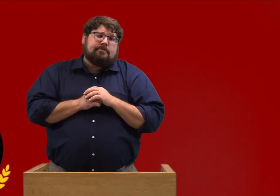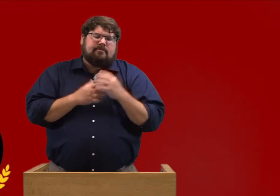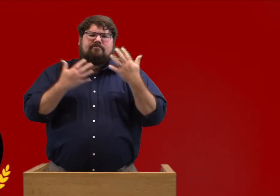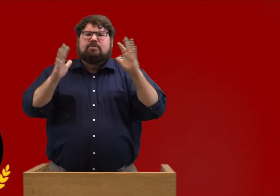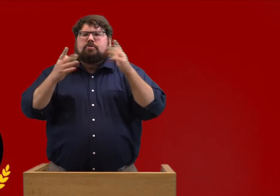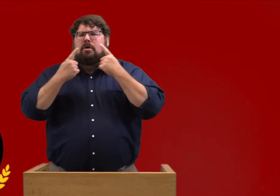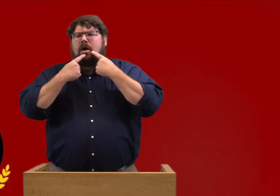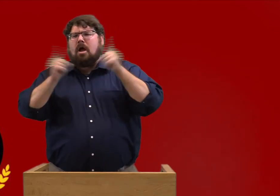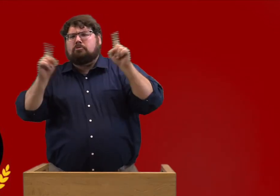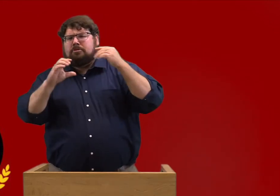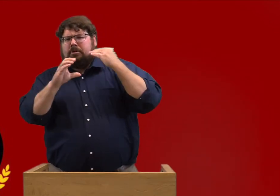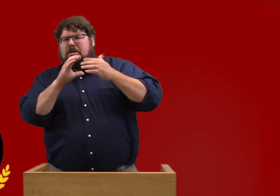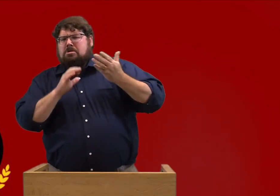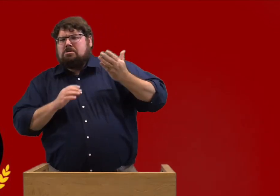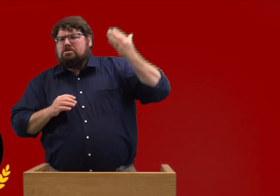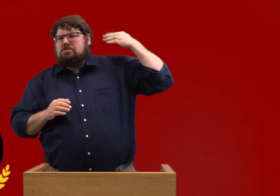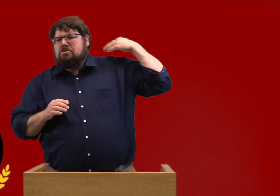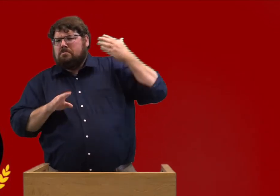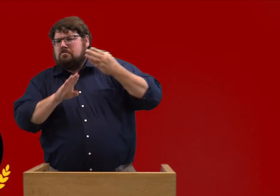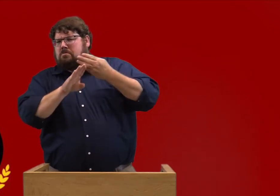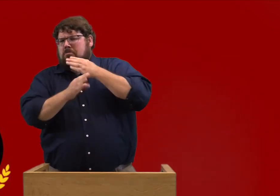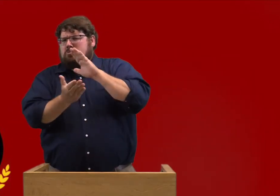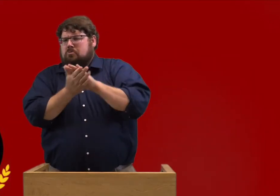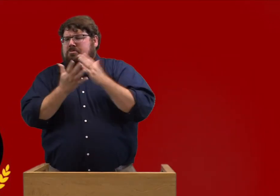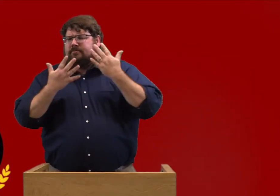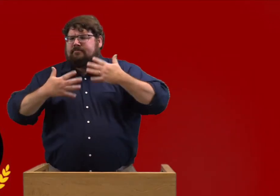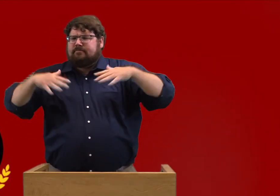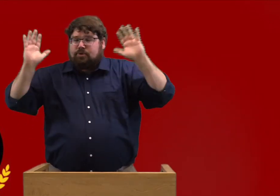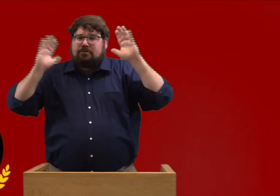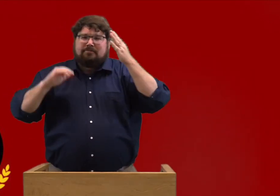It was announced by email previously to the school year end.